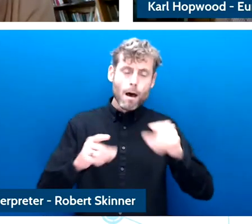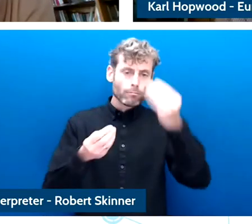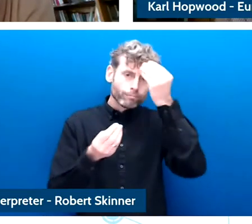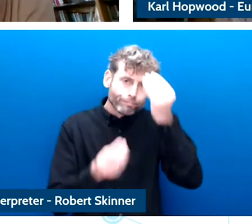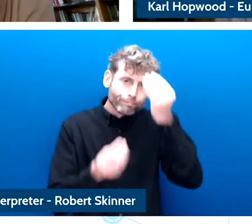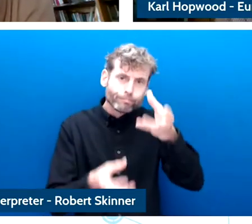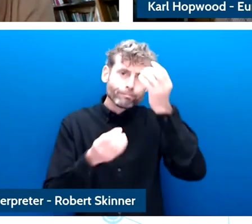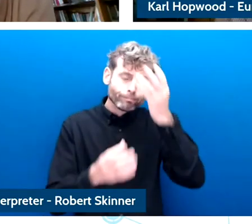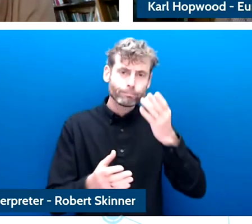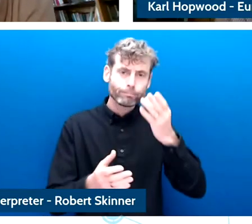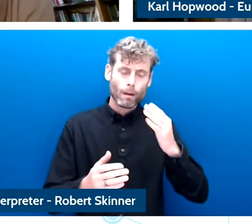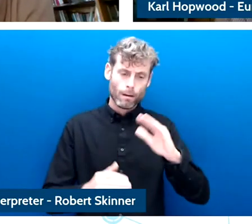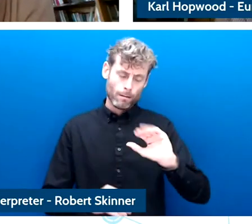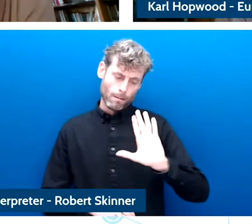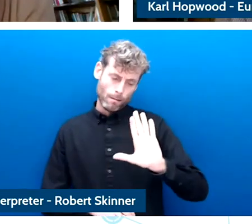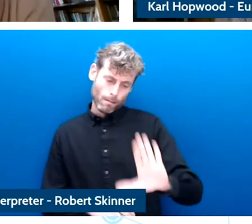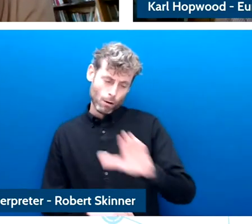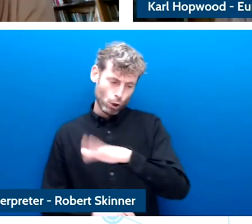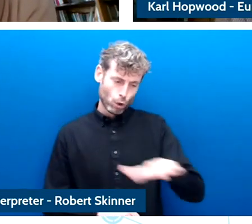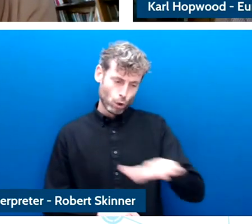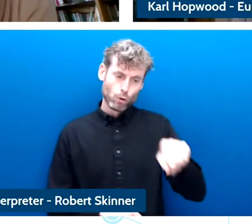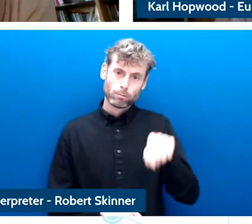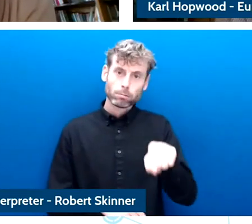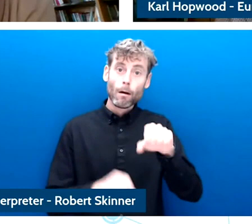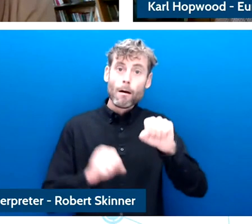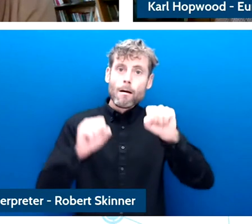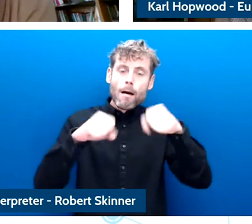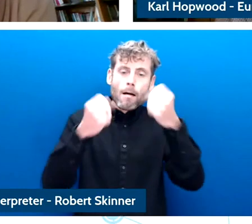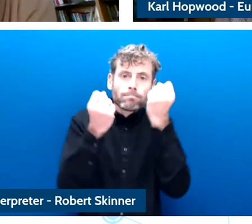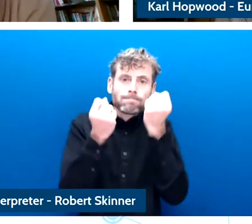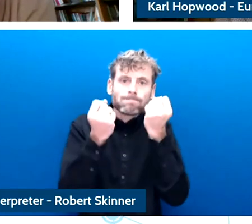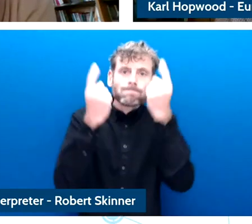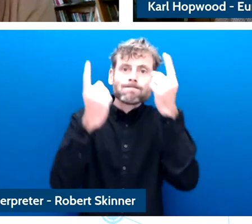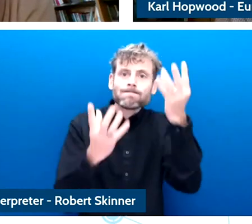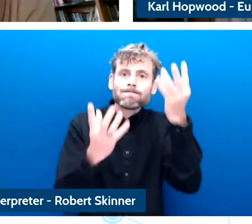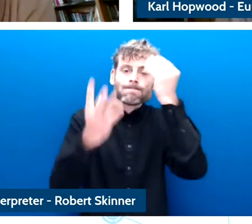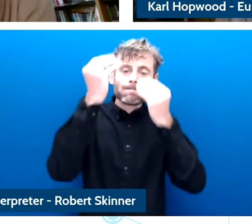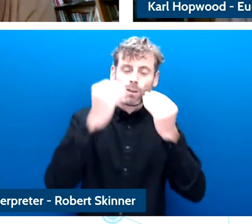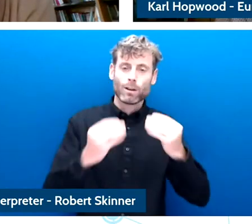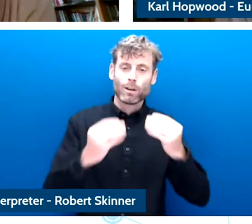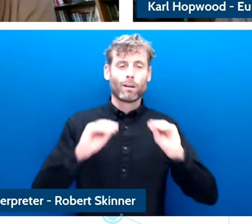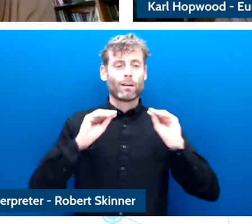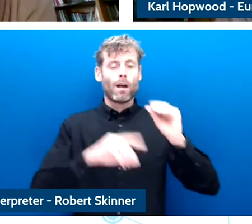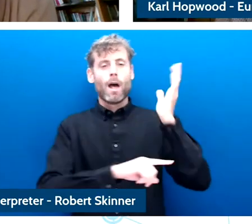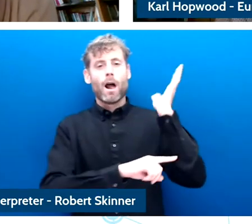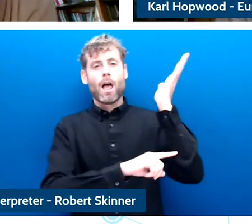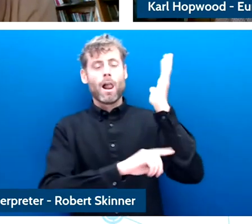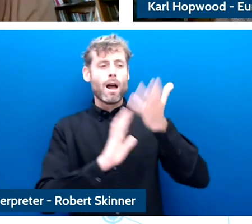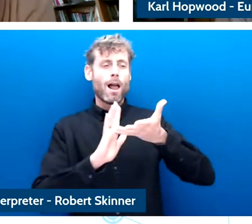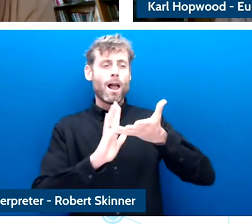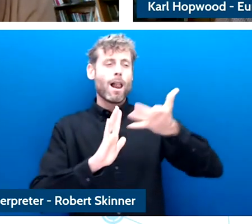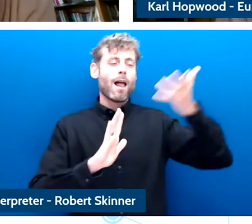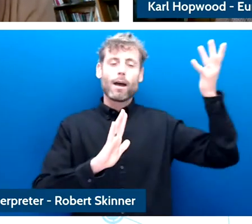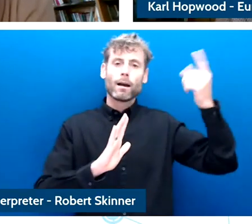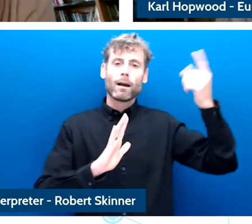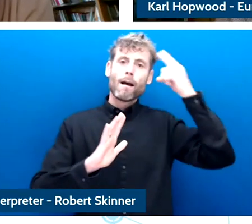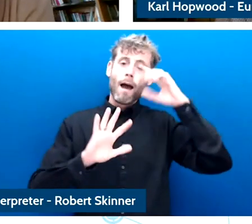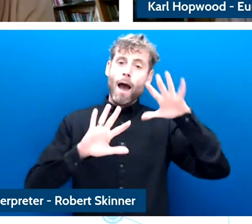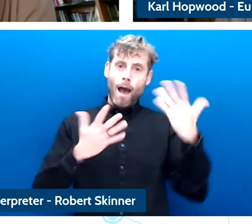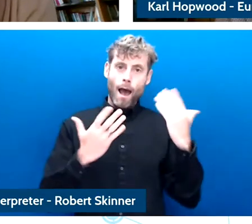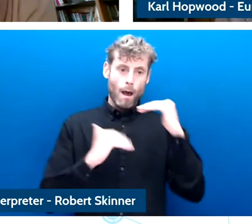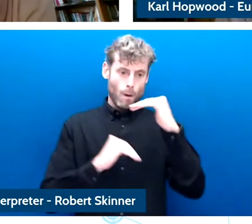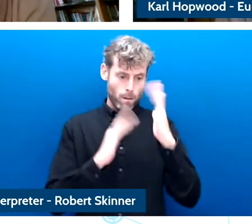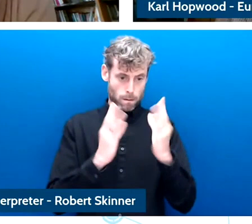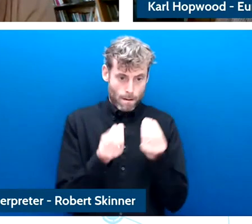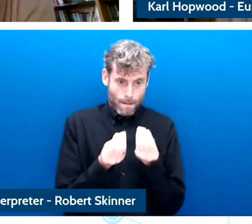And so, I think that I really think that it is the responsibility of us all and